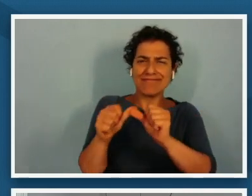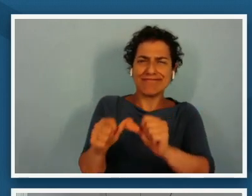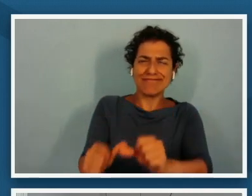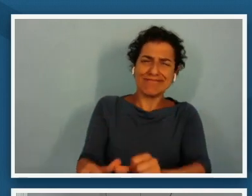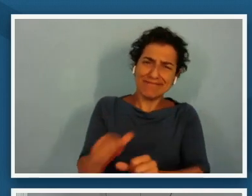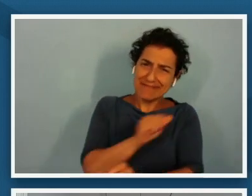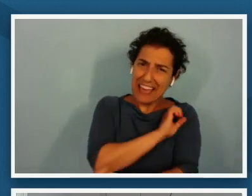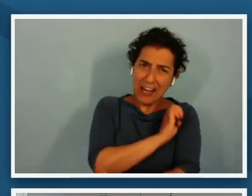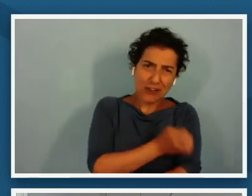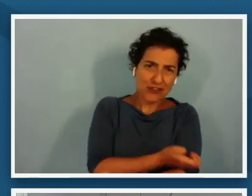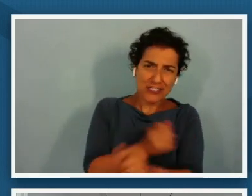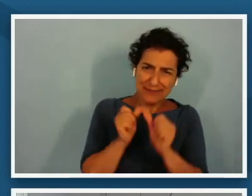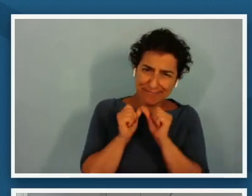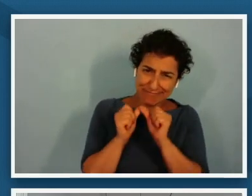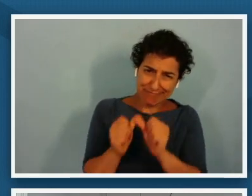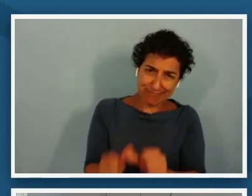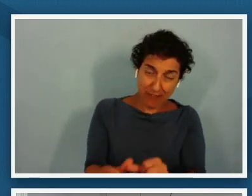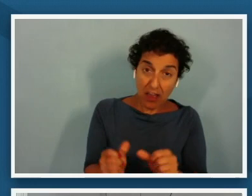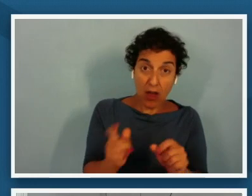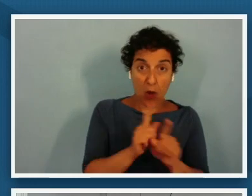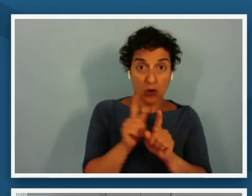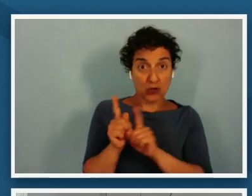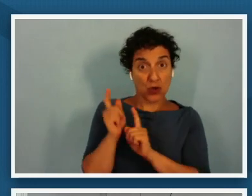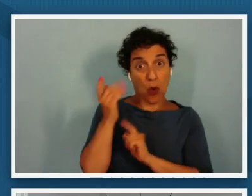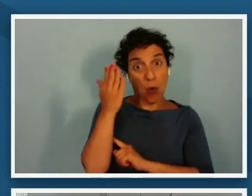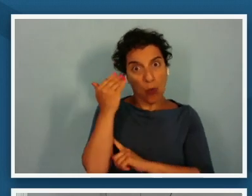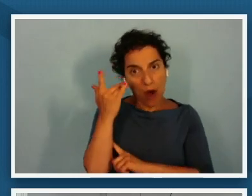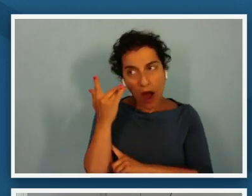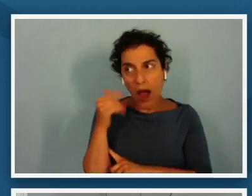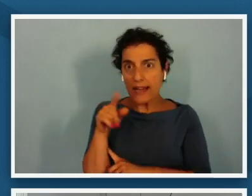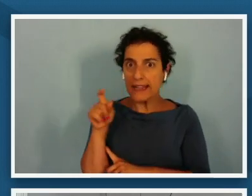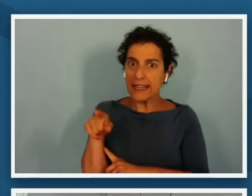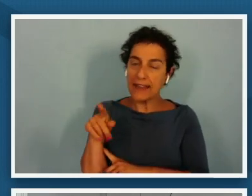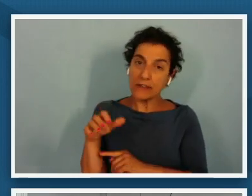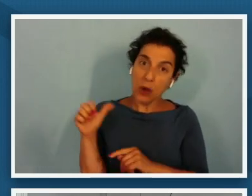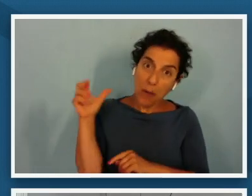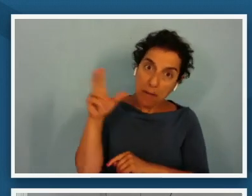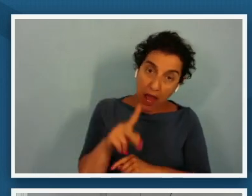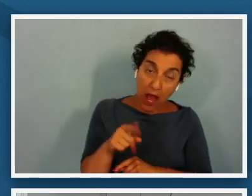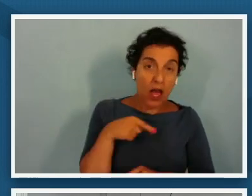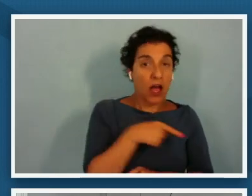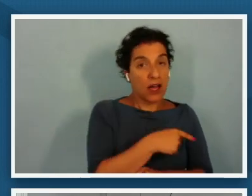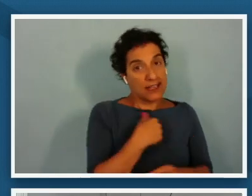and then also why did he have to keep going back to that well